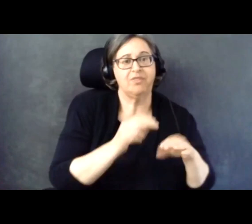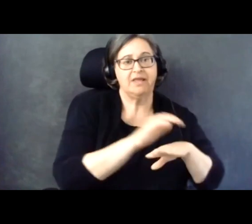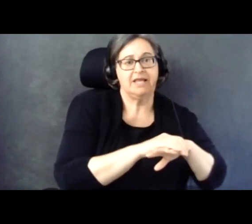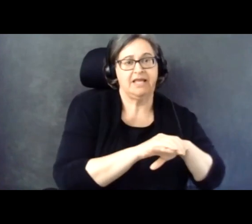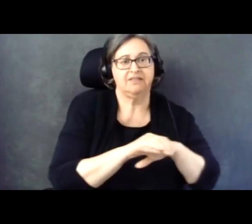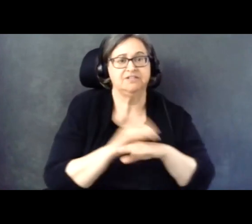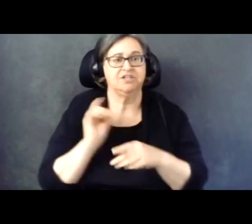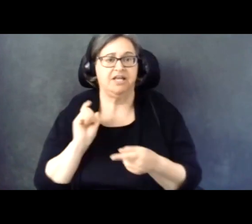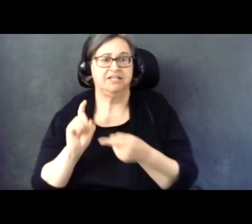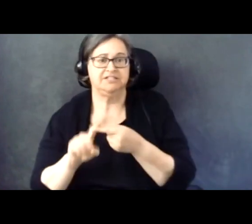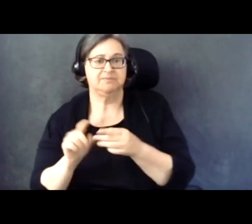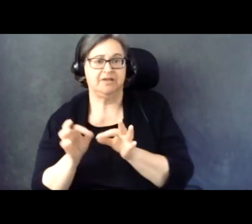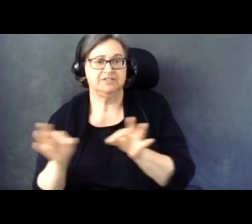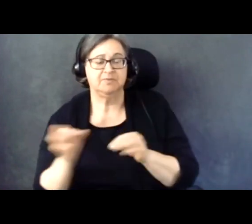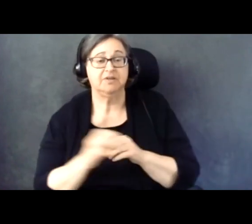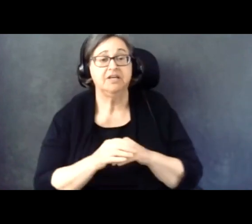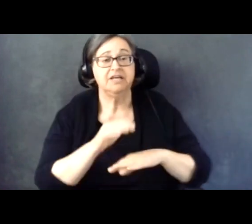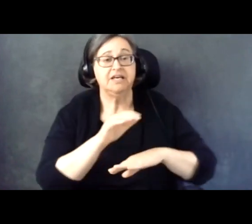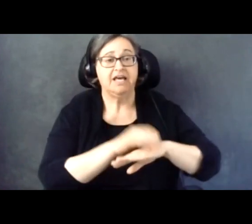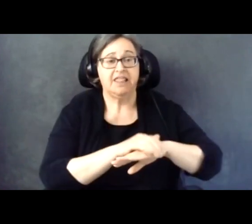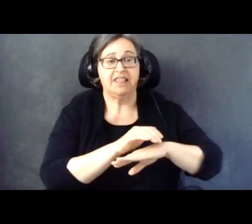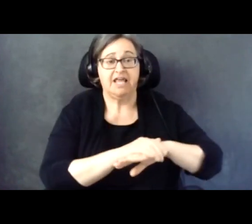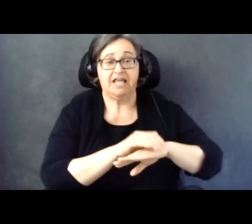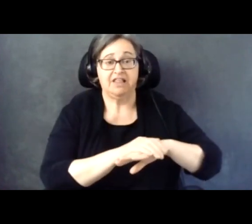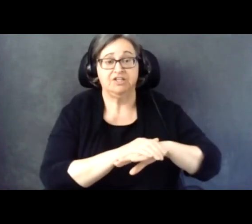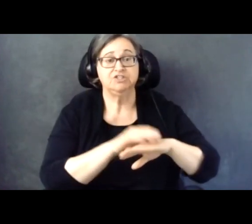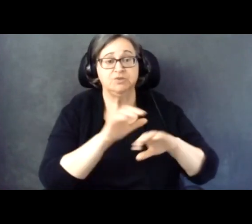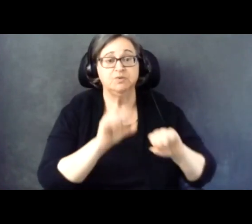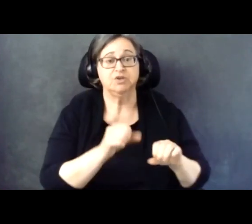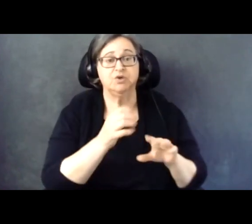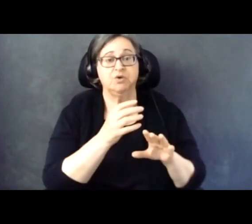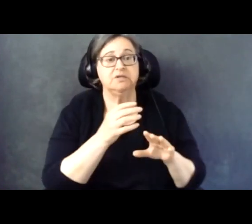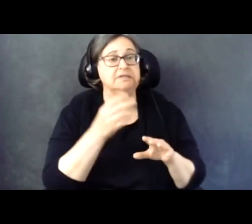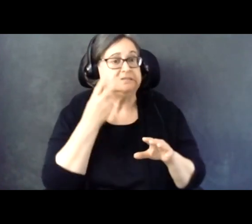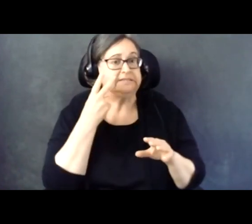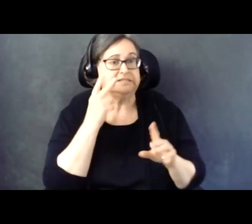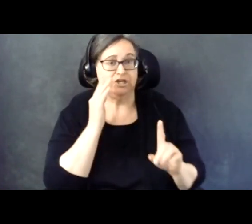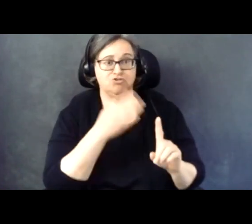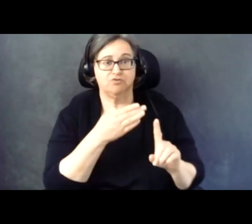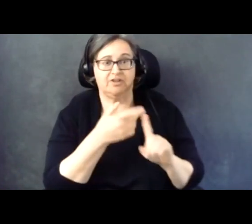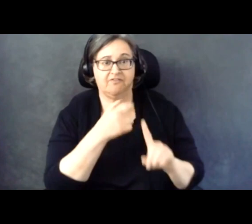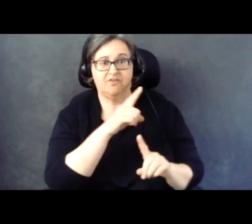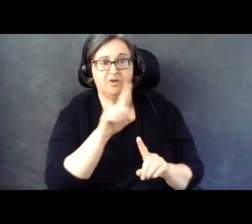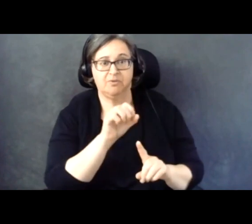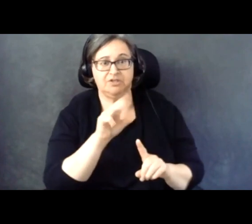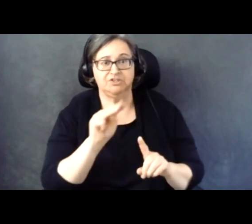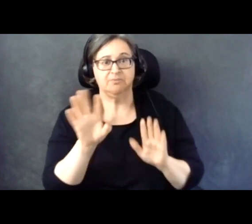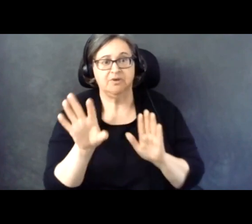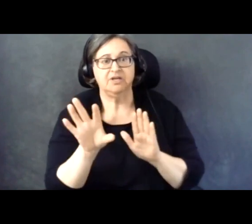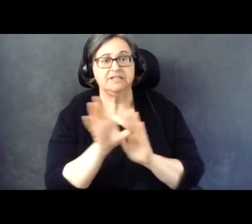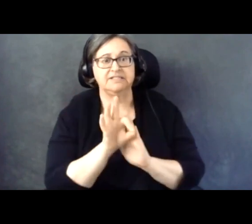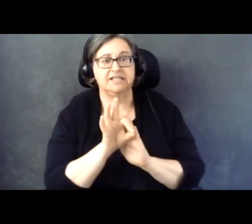The English captioning is available directly in Zoom by selecting the CC or closed-captioning